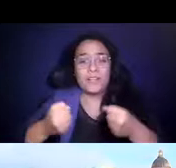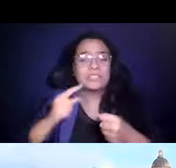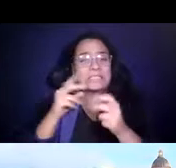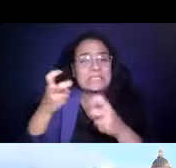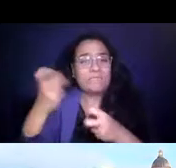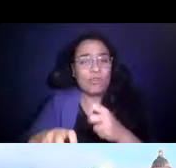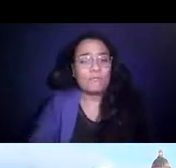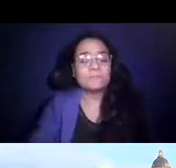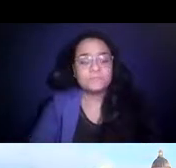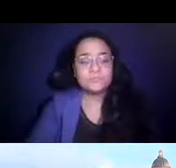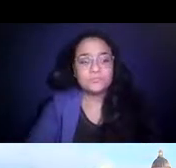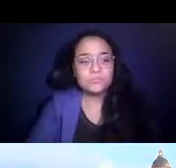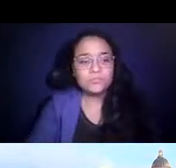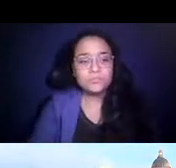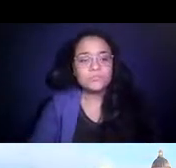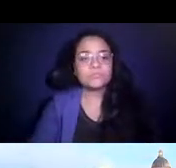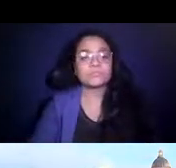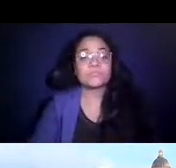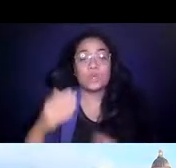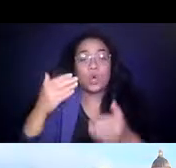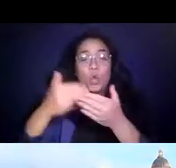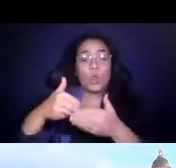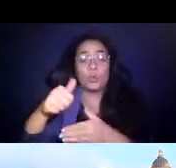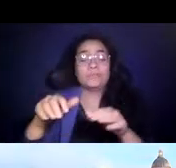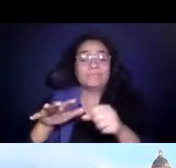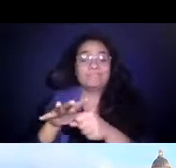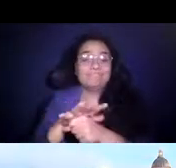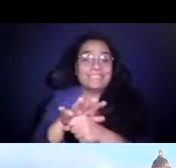14:26:59 The closest centrally located services, such as medical facilities and grocery stores